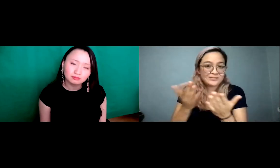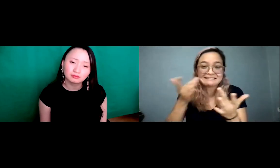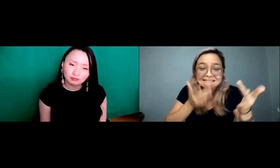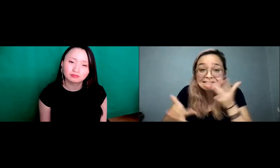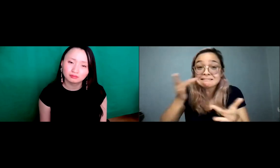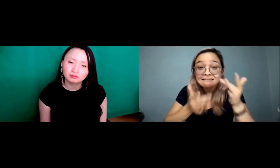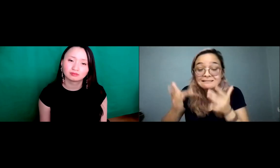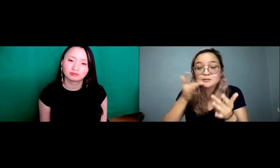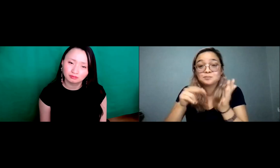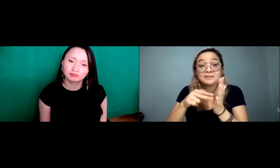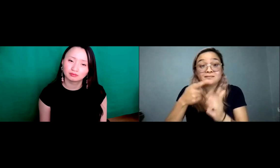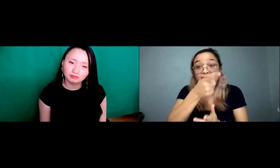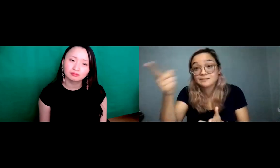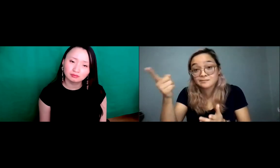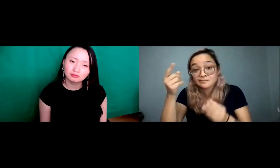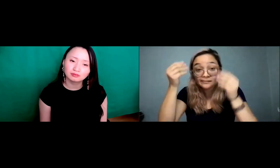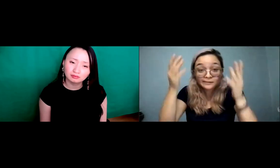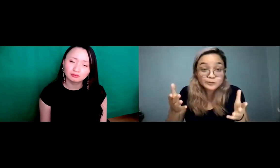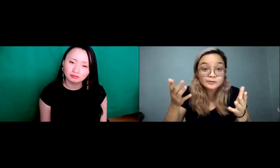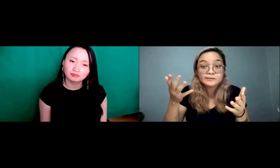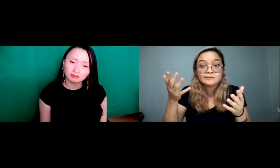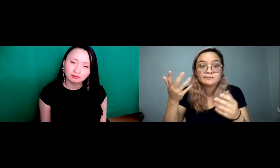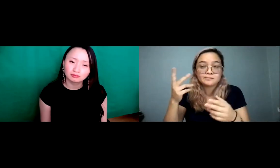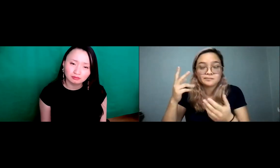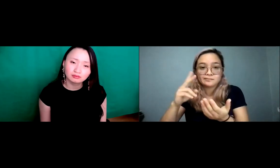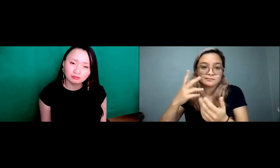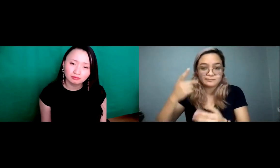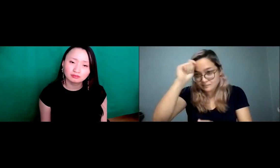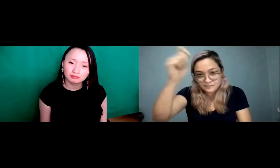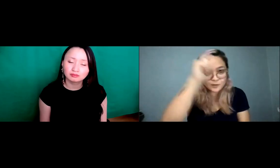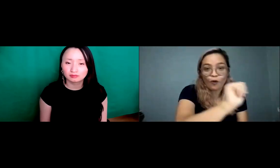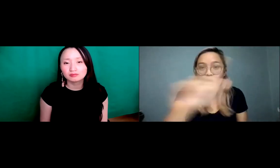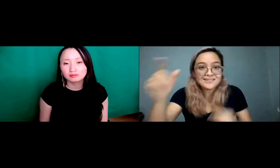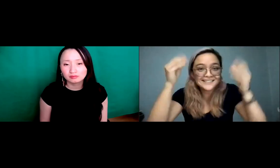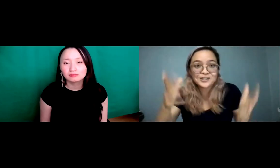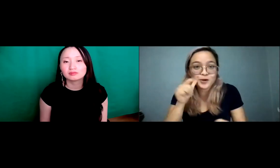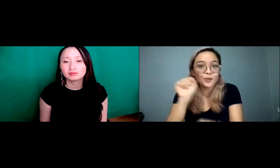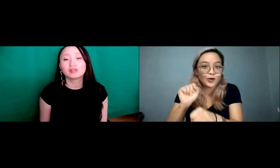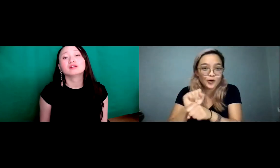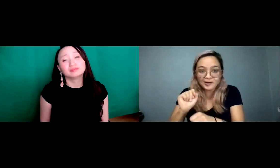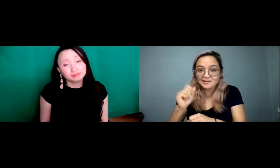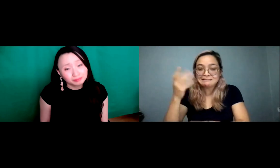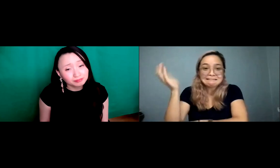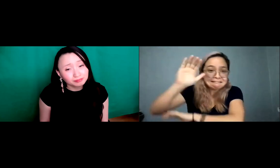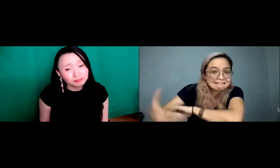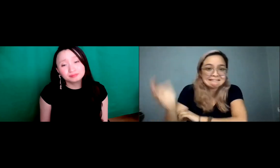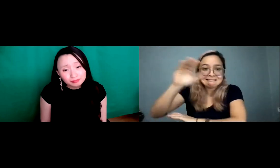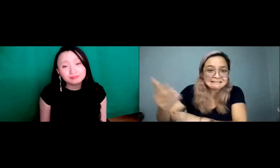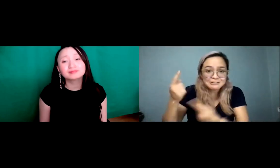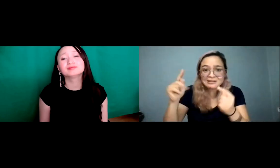We don't have enough curriculum, we don't have enough things you know we're getting by with a lot of the schools and so, you know, hats off to all the teachers who work there,